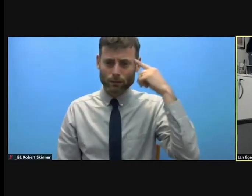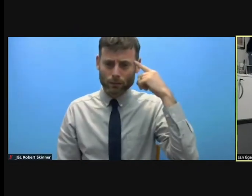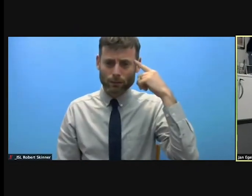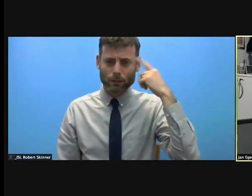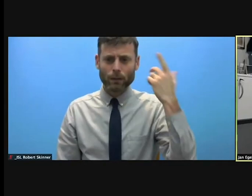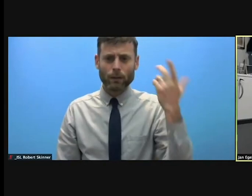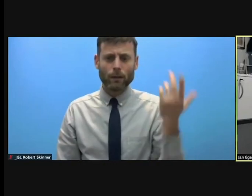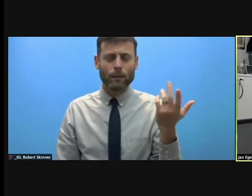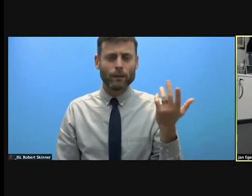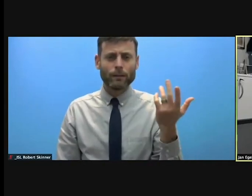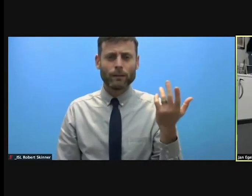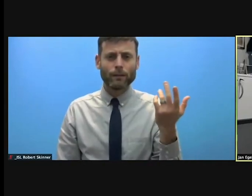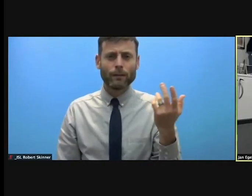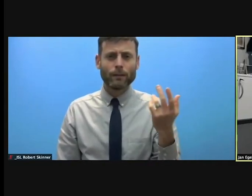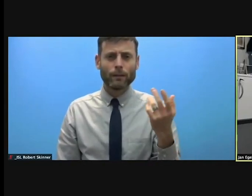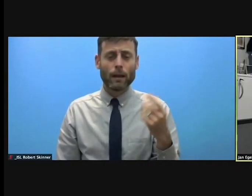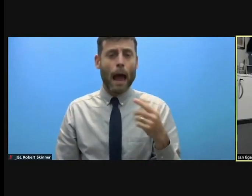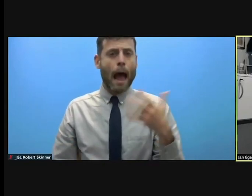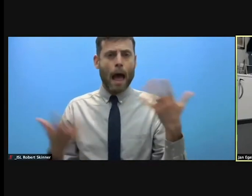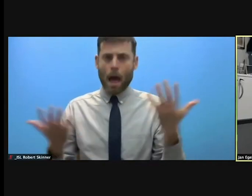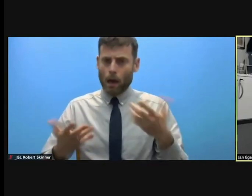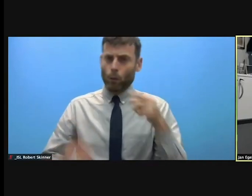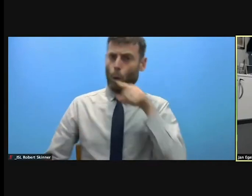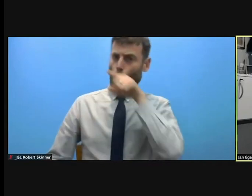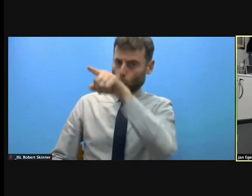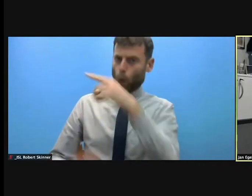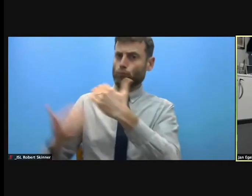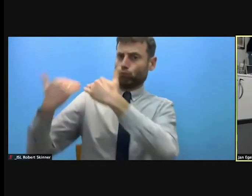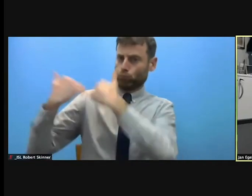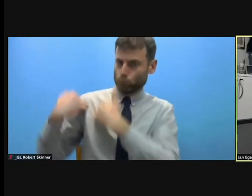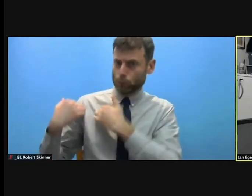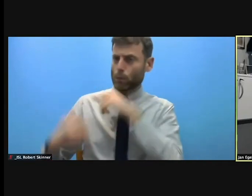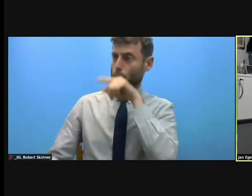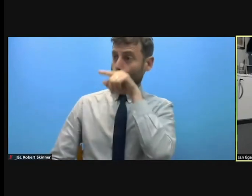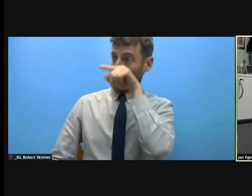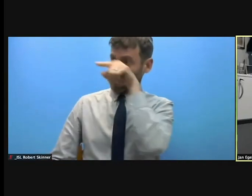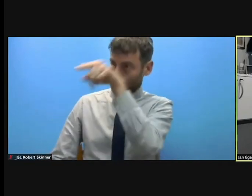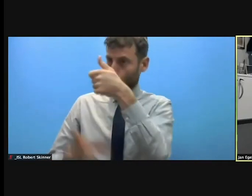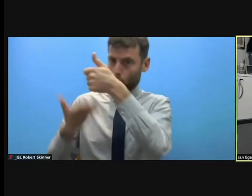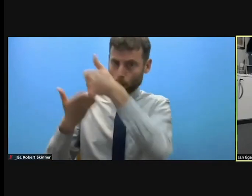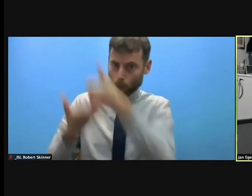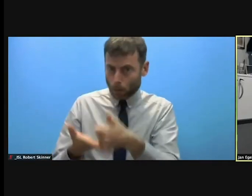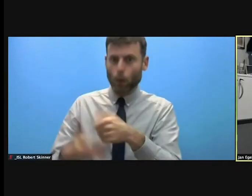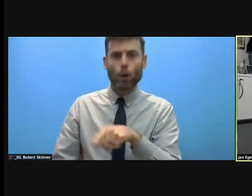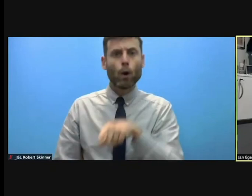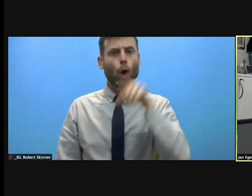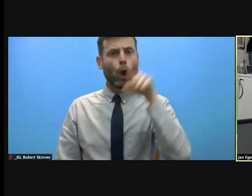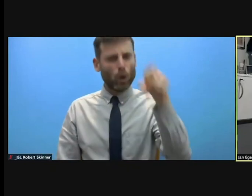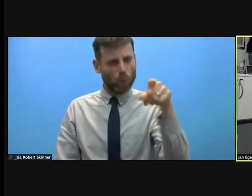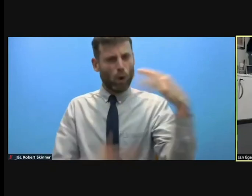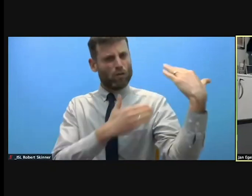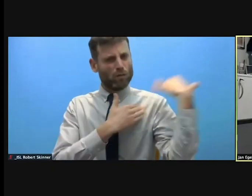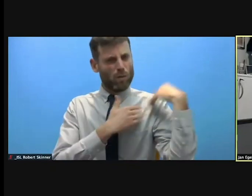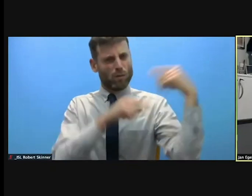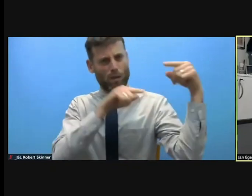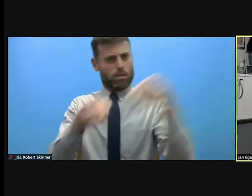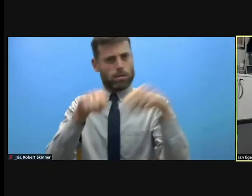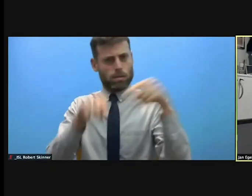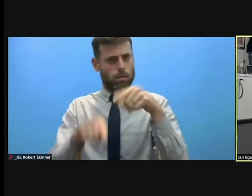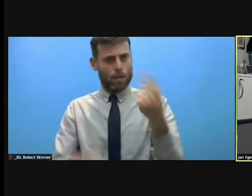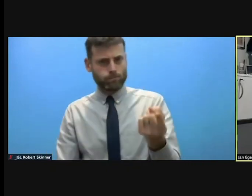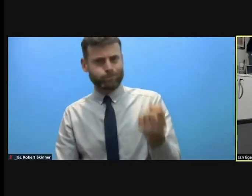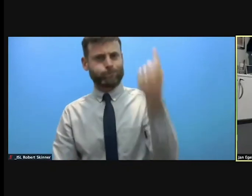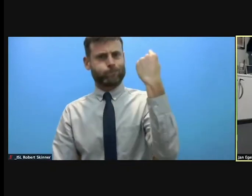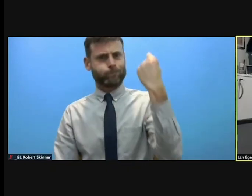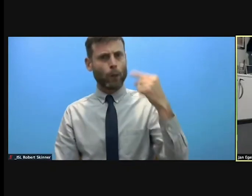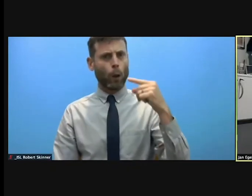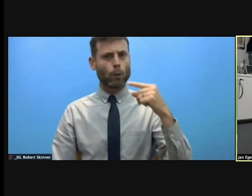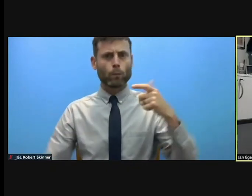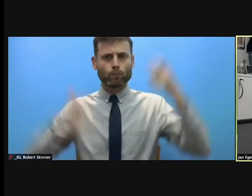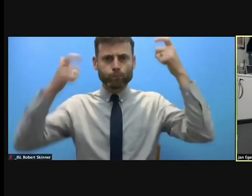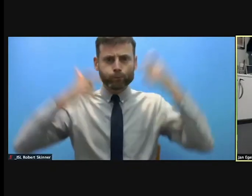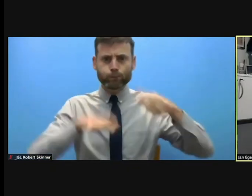make those responsible for the abuse accountable. End impunity. Be tougher with also humanitarian